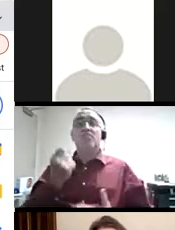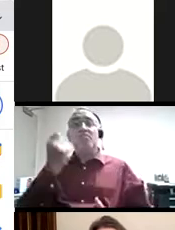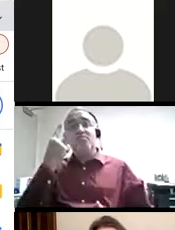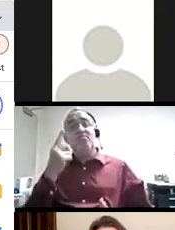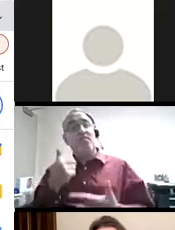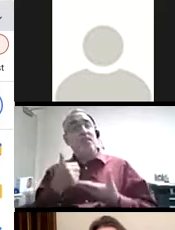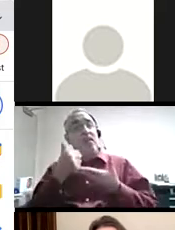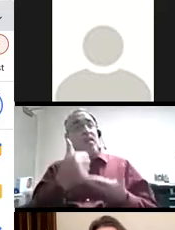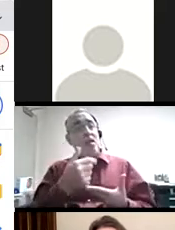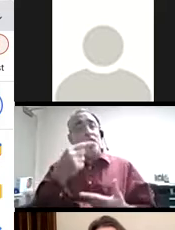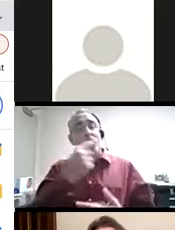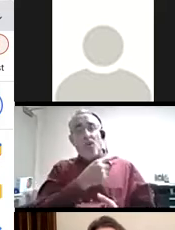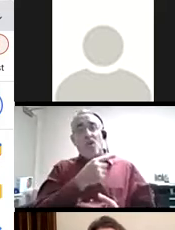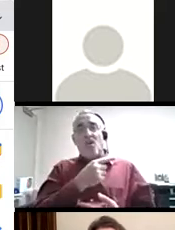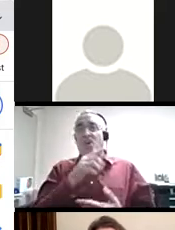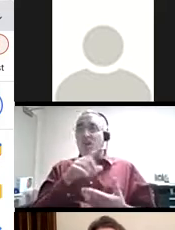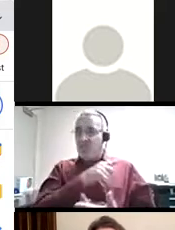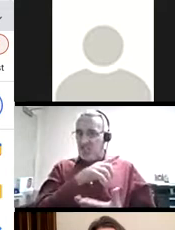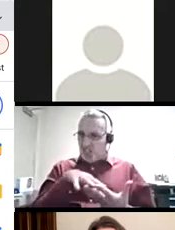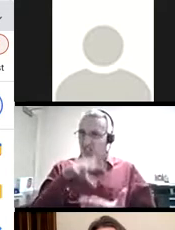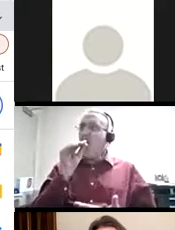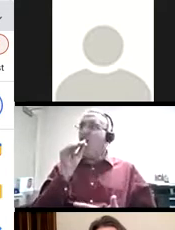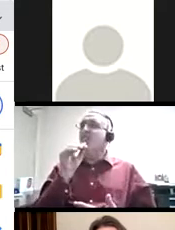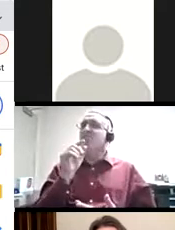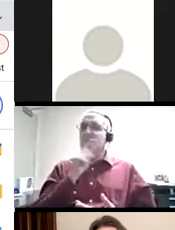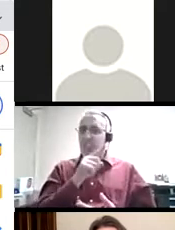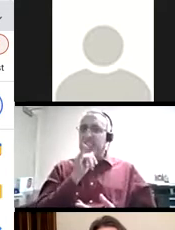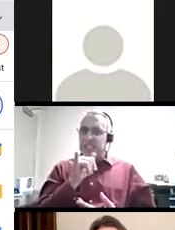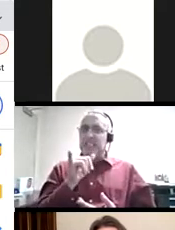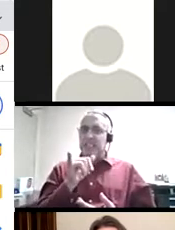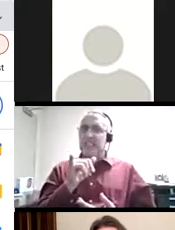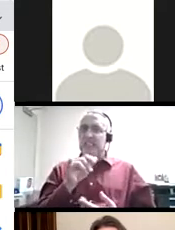her to realize that she'd actually been editing herself before she even let herself finish an idea,